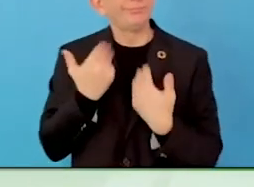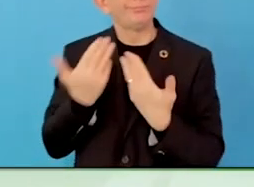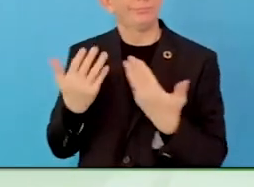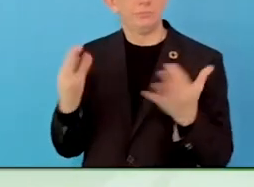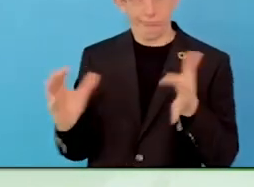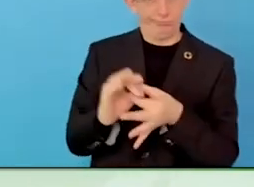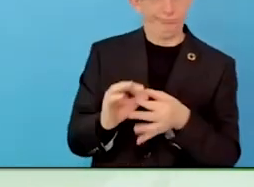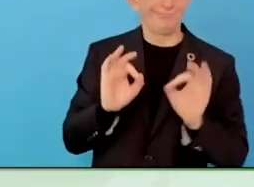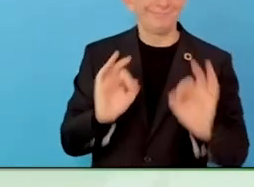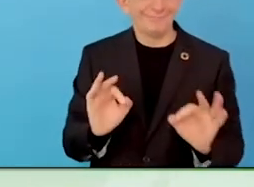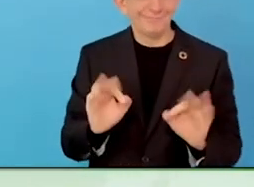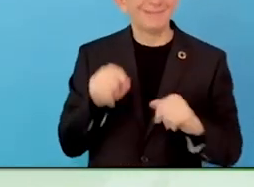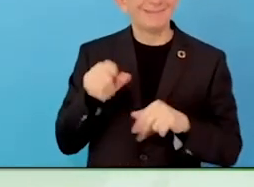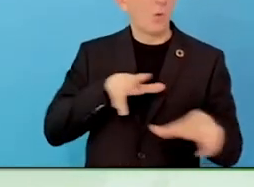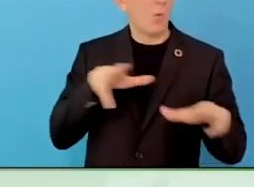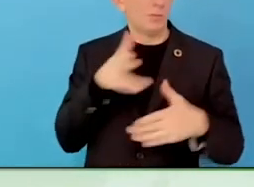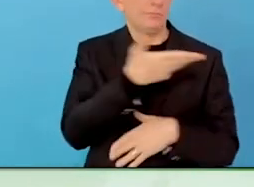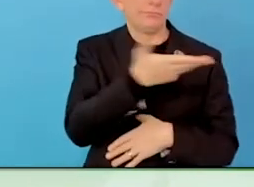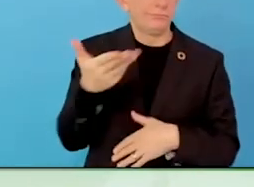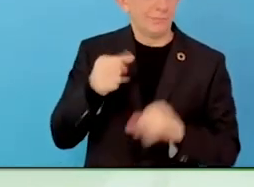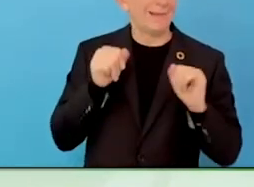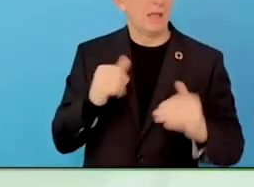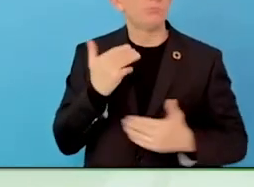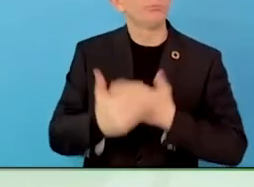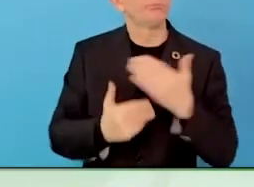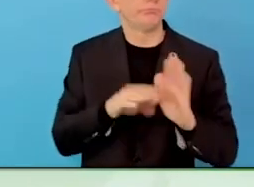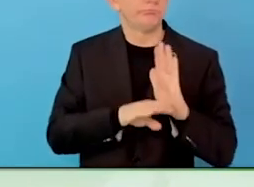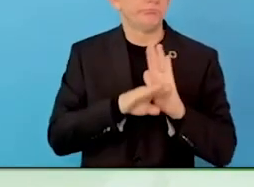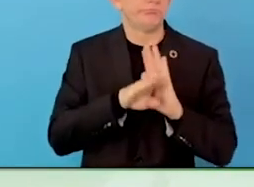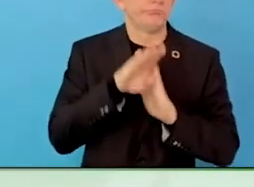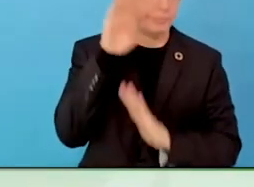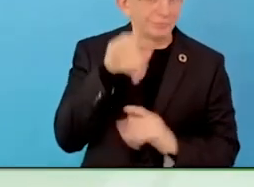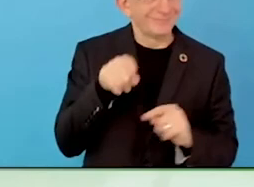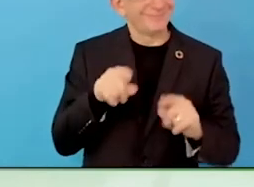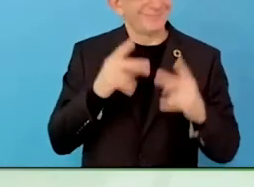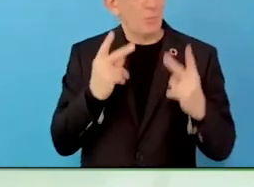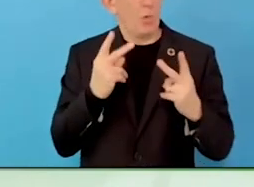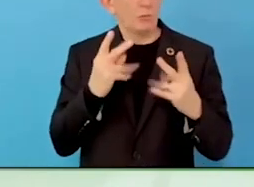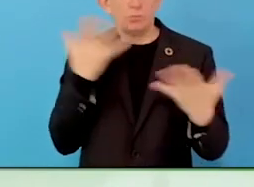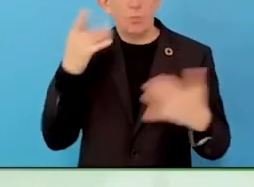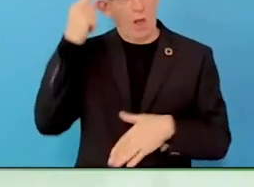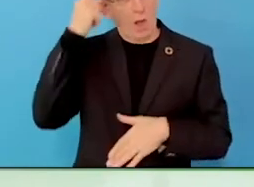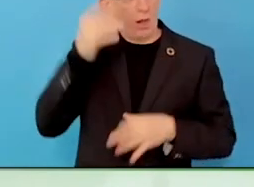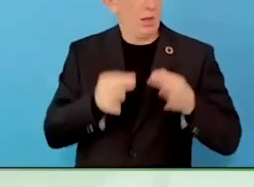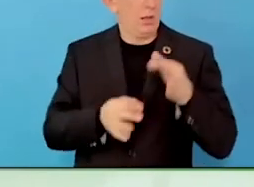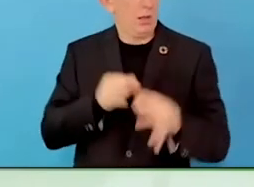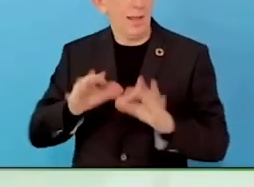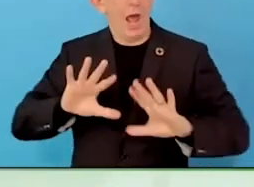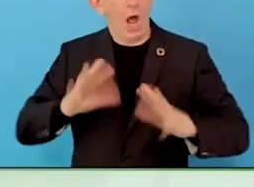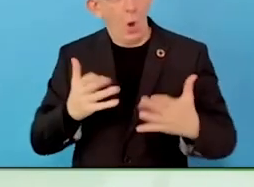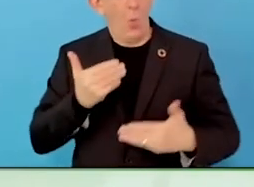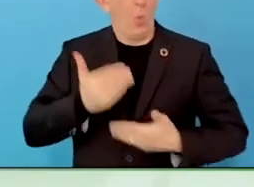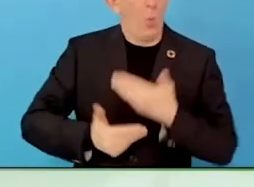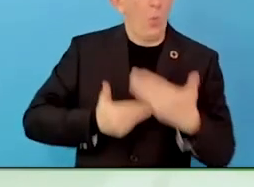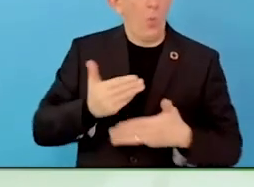market, labour market. It has been interesting in Austria, you will be bringing it